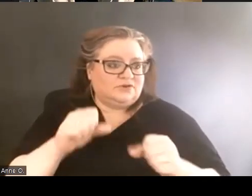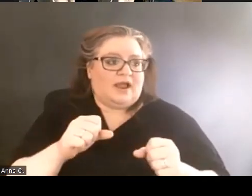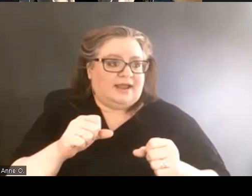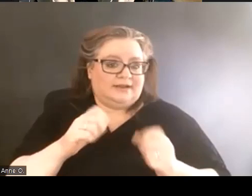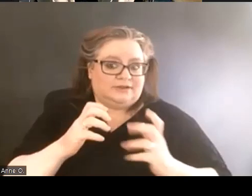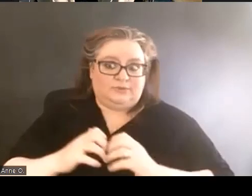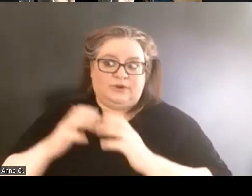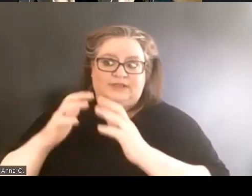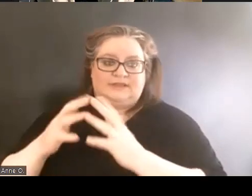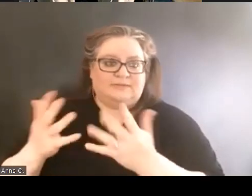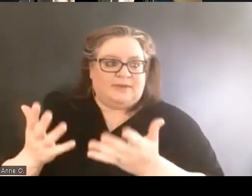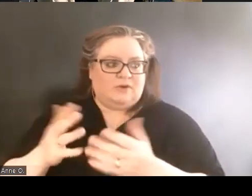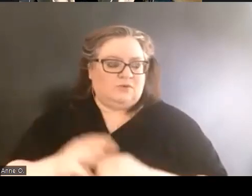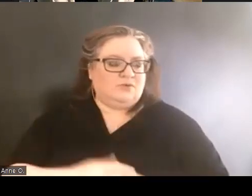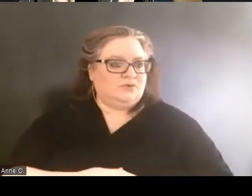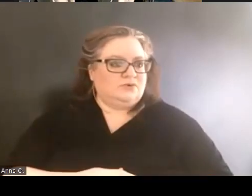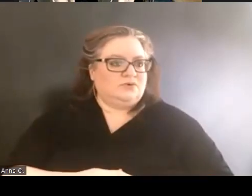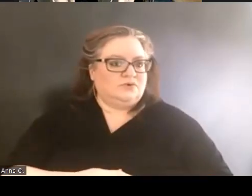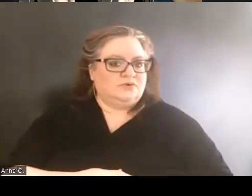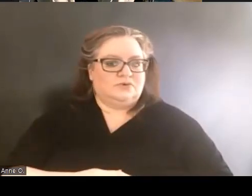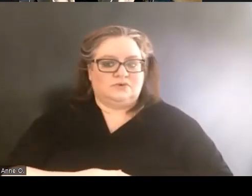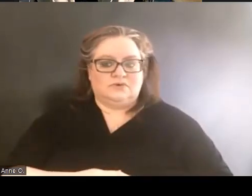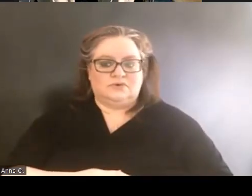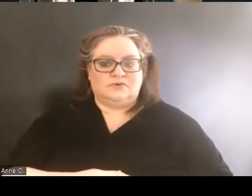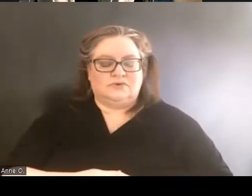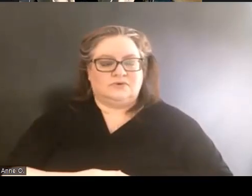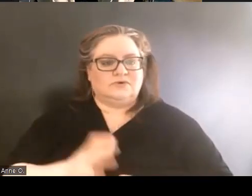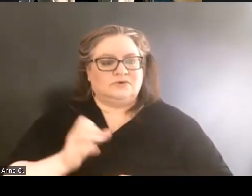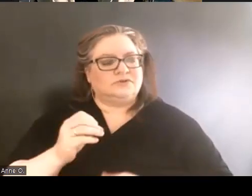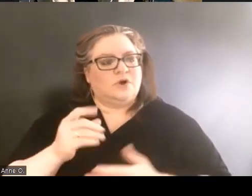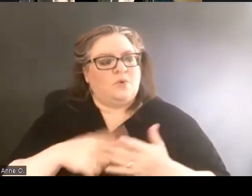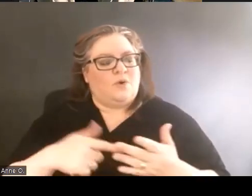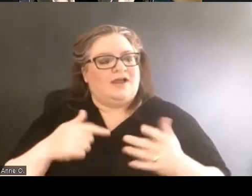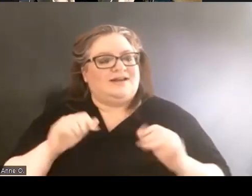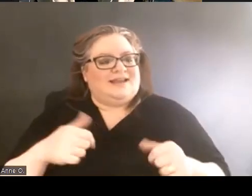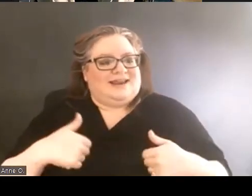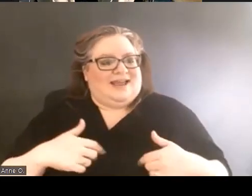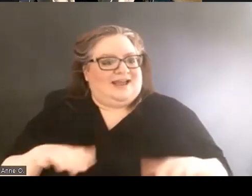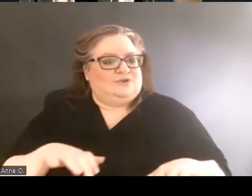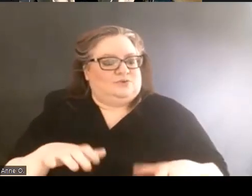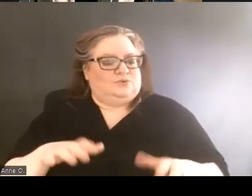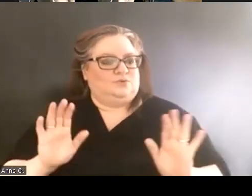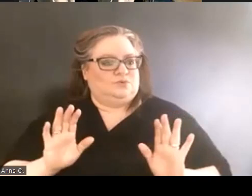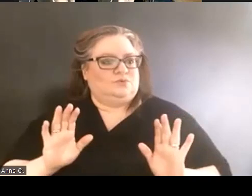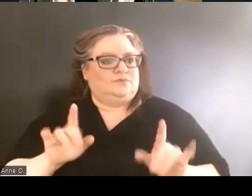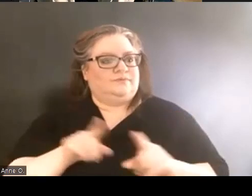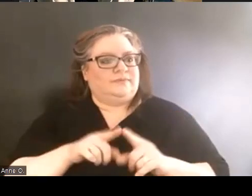So what can I do as the director of DSP